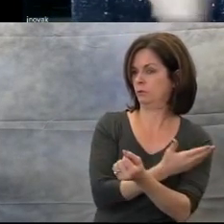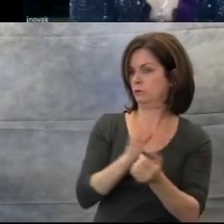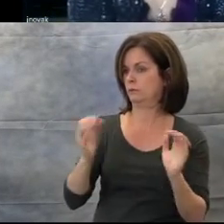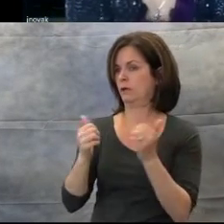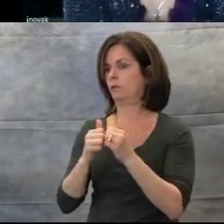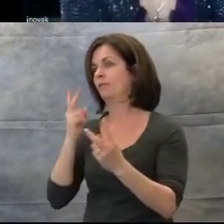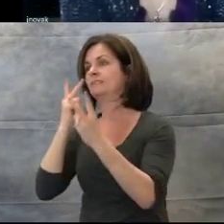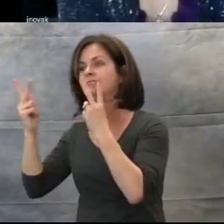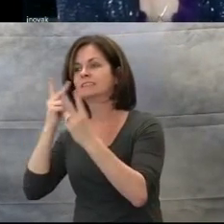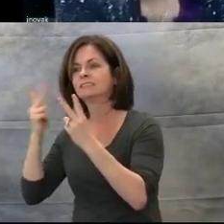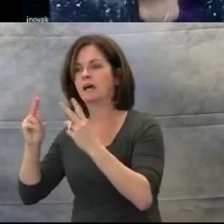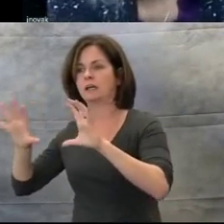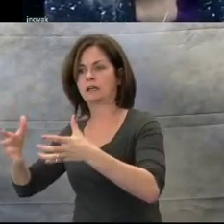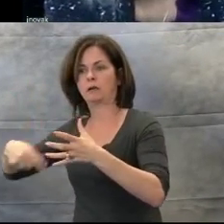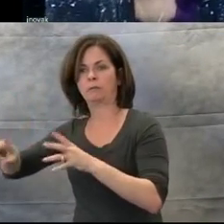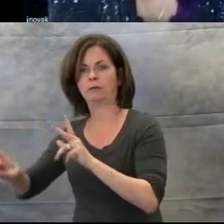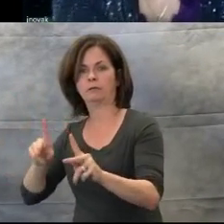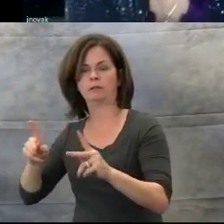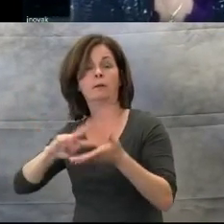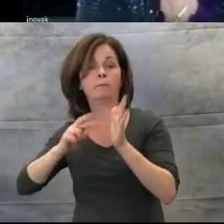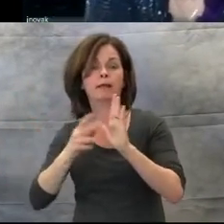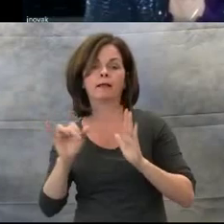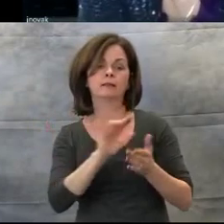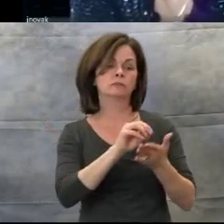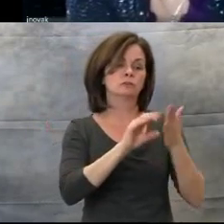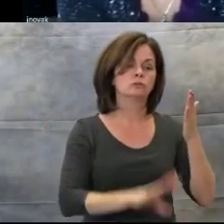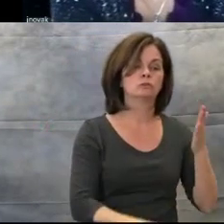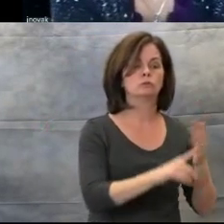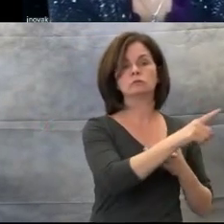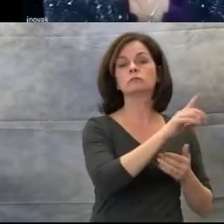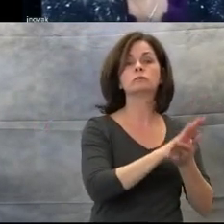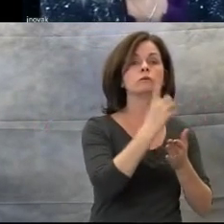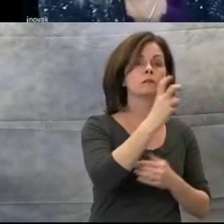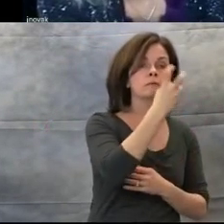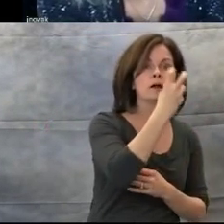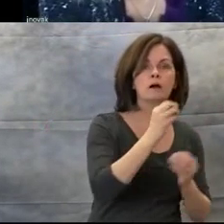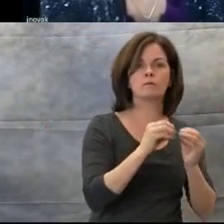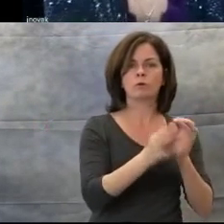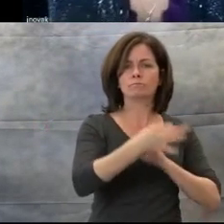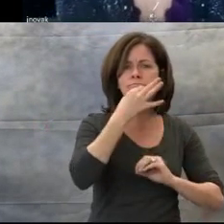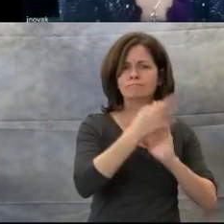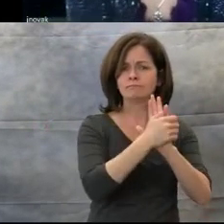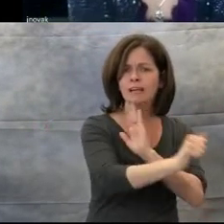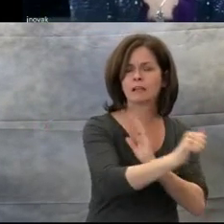for the Blind more talented, do they love music more, because they are blind or visually impaired?